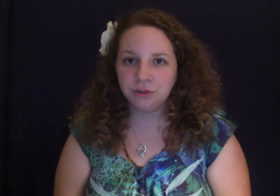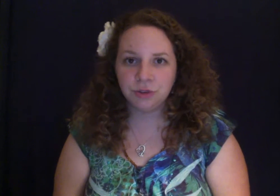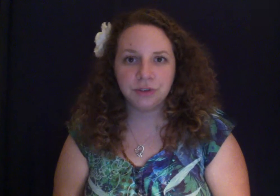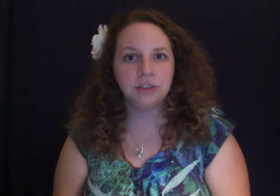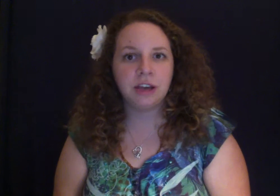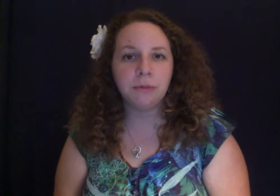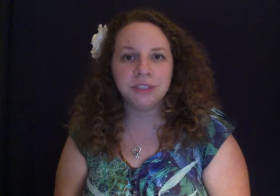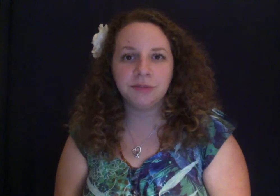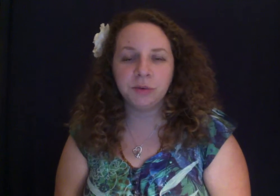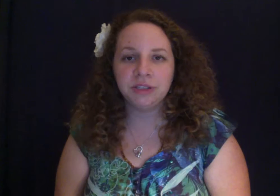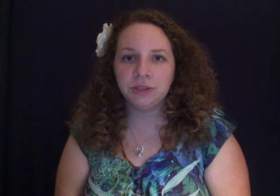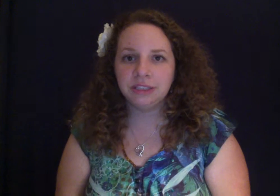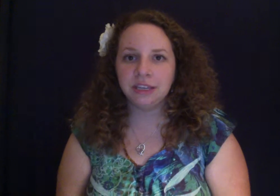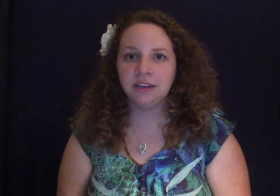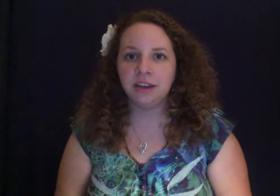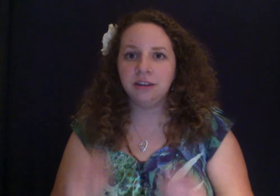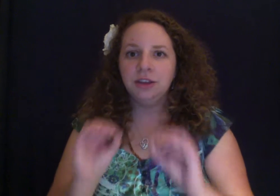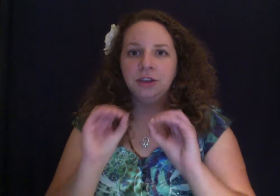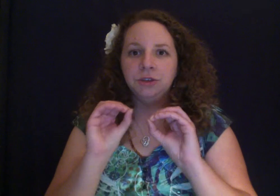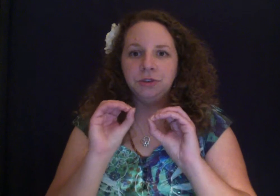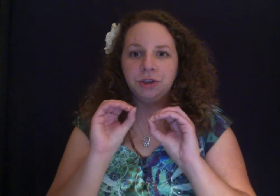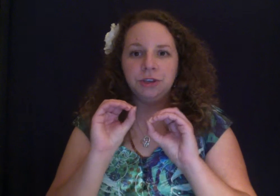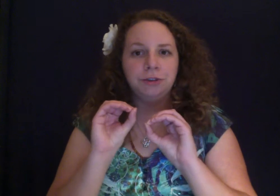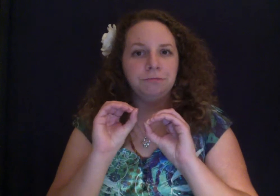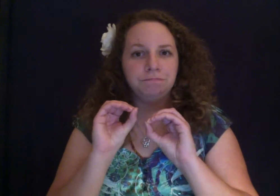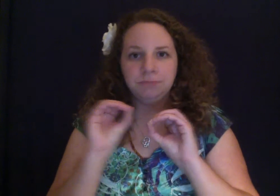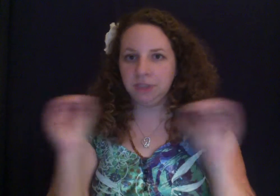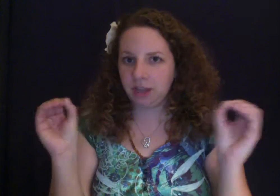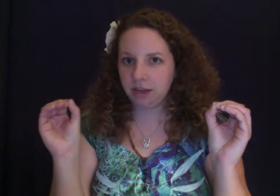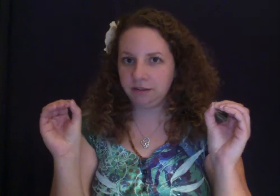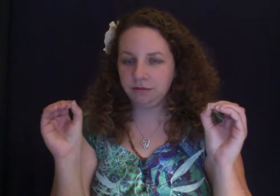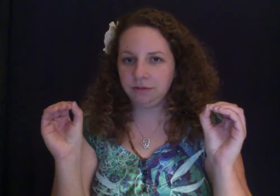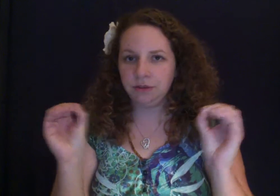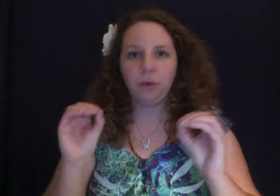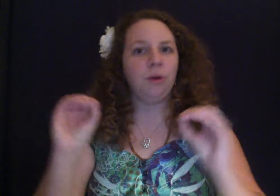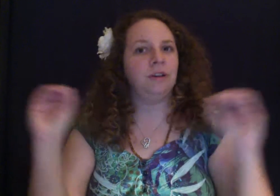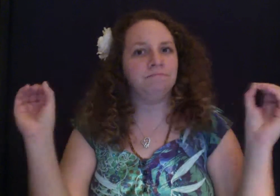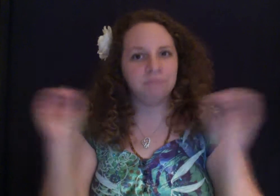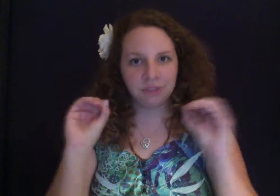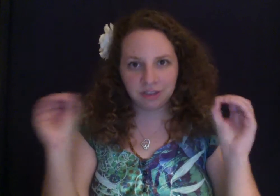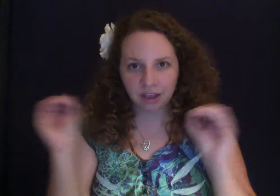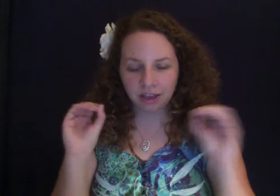So there's a couple different ways you can sign NONE. You can do NONE or NONE.